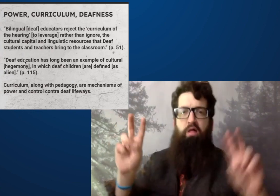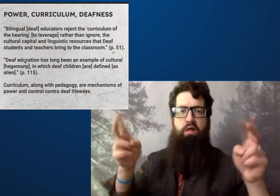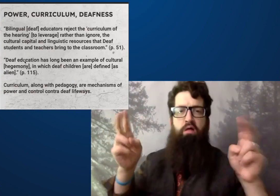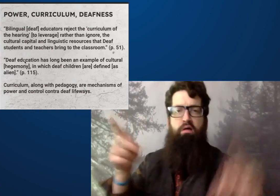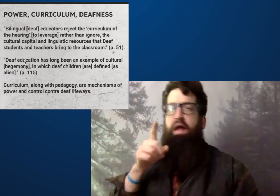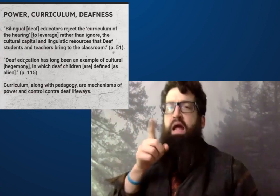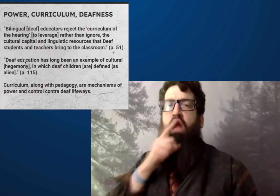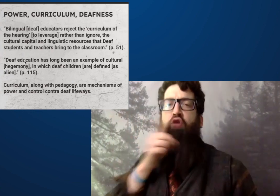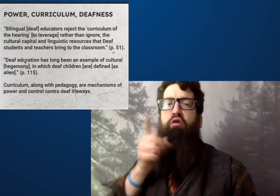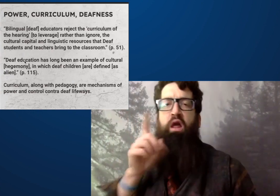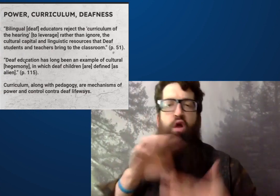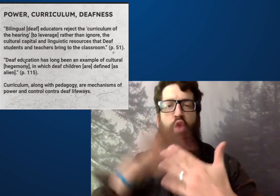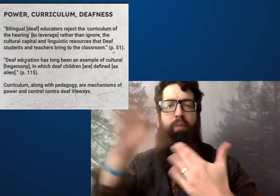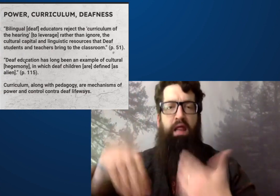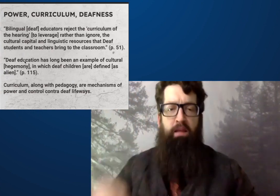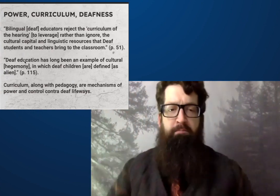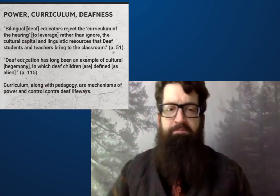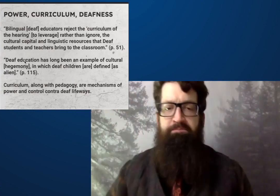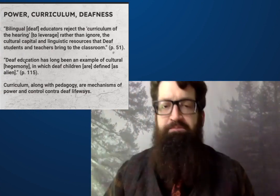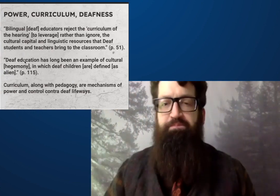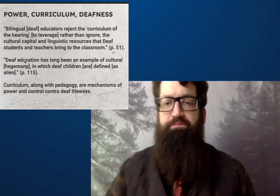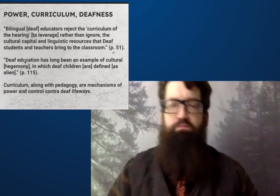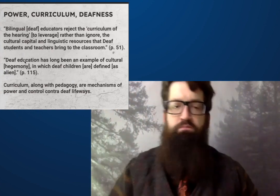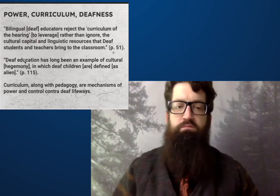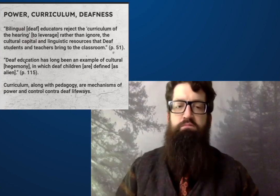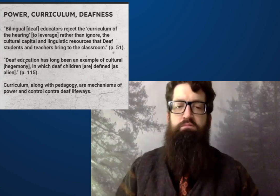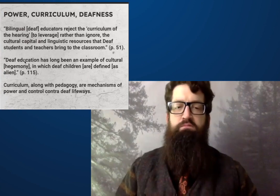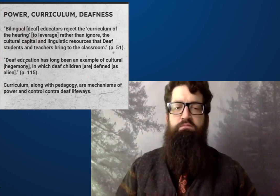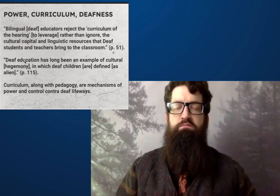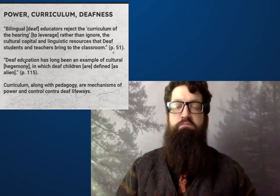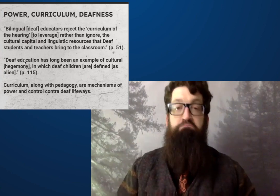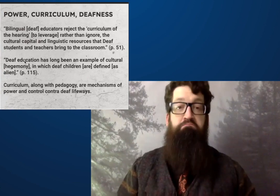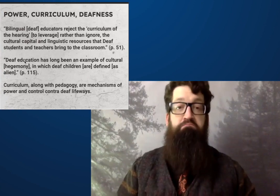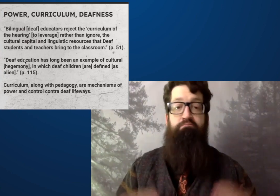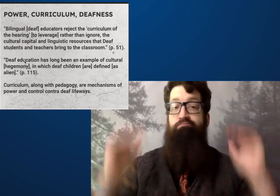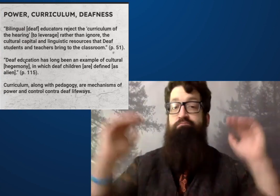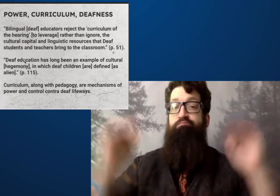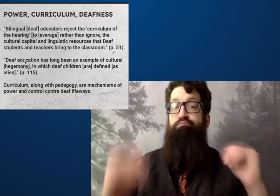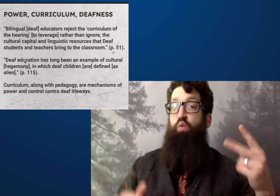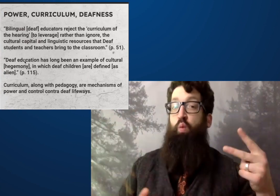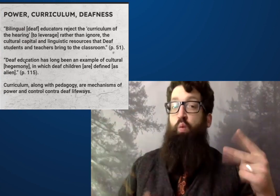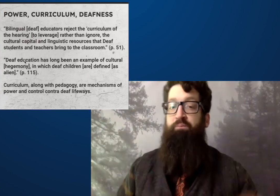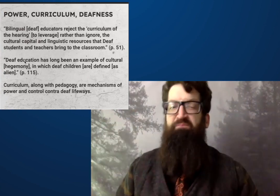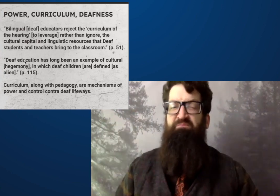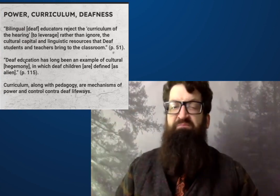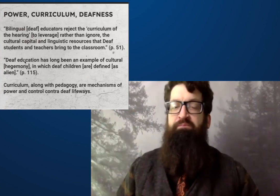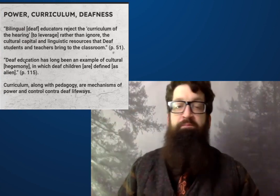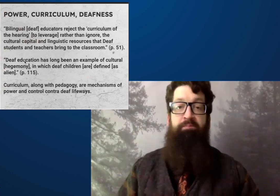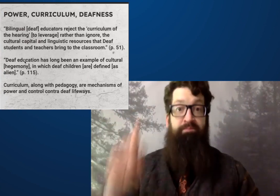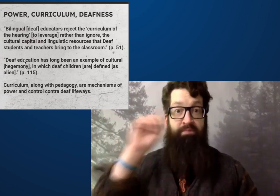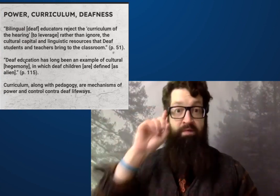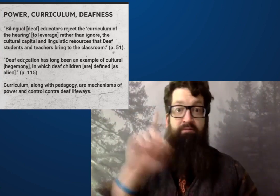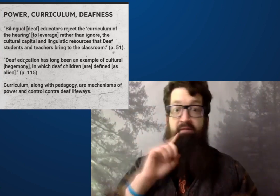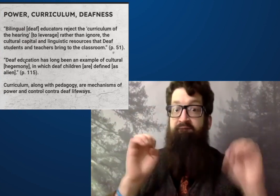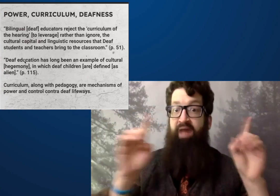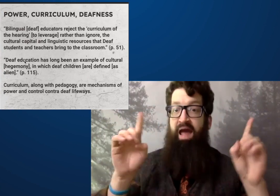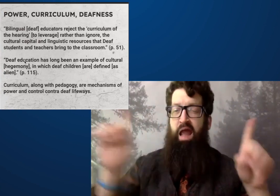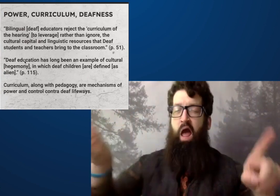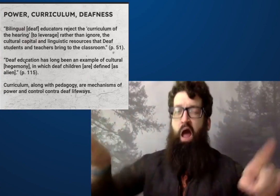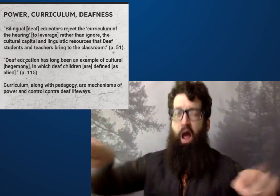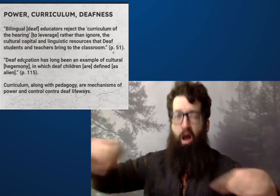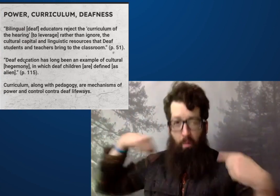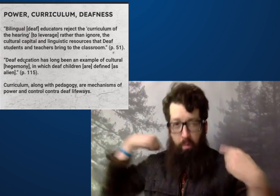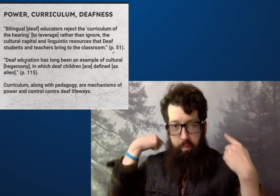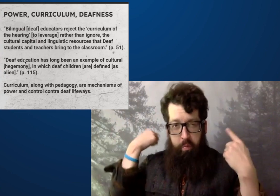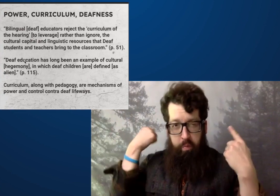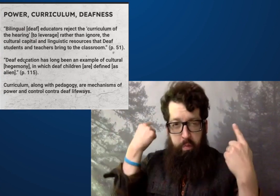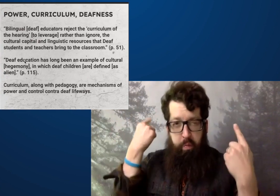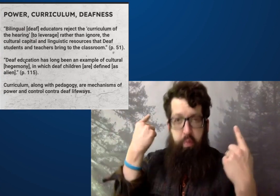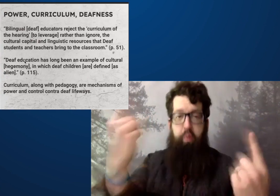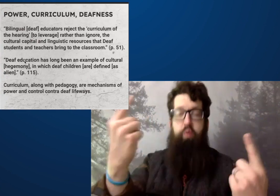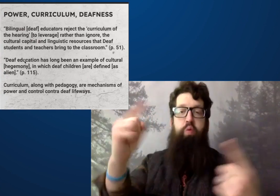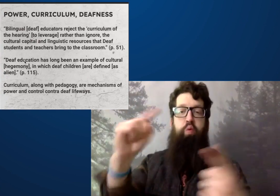deaf education has long been an example of the second part of this is that deaf